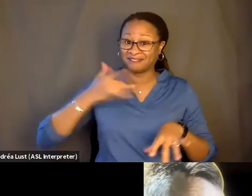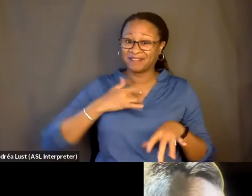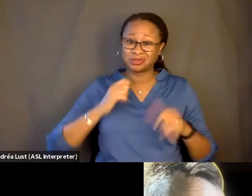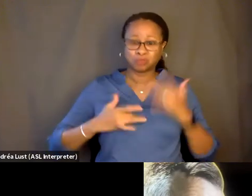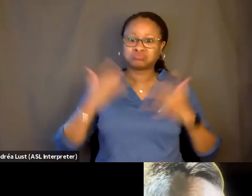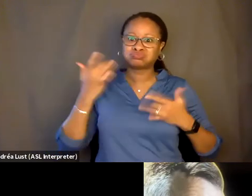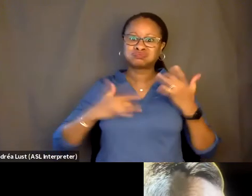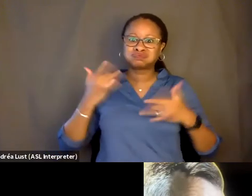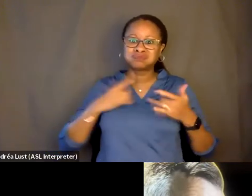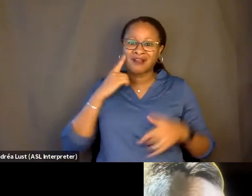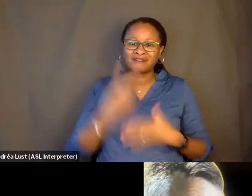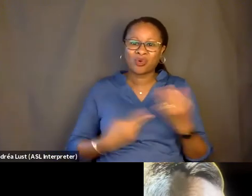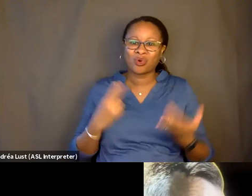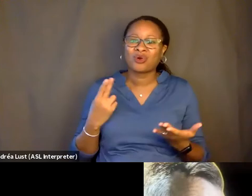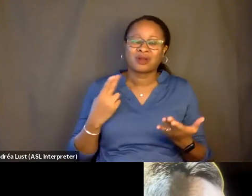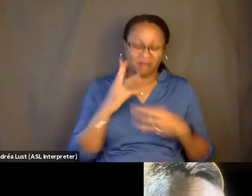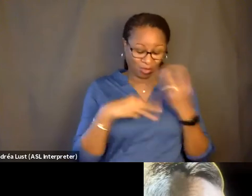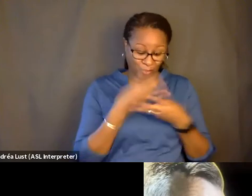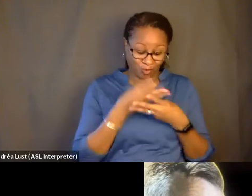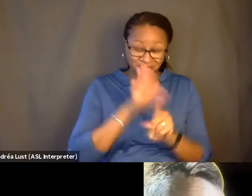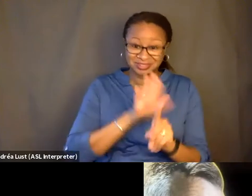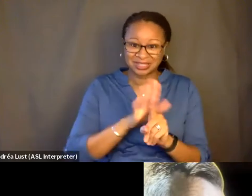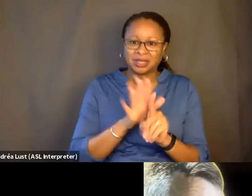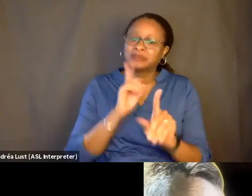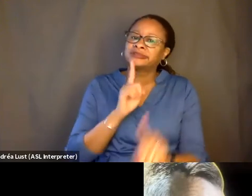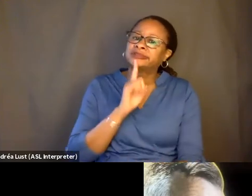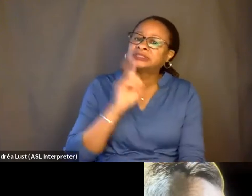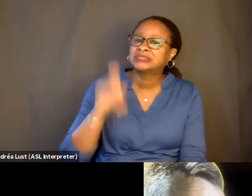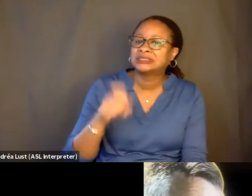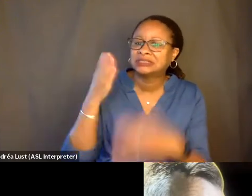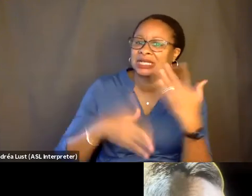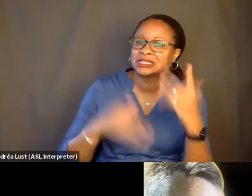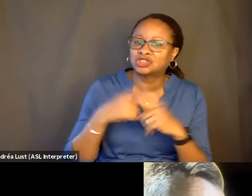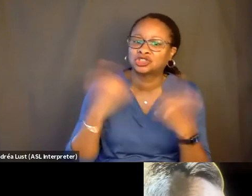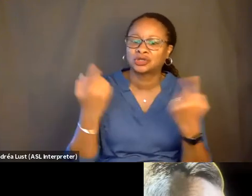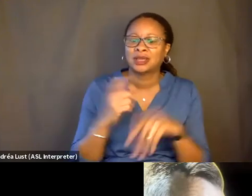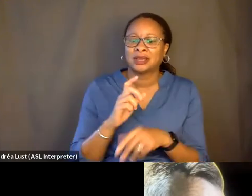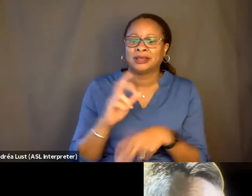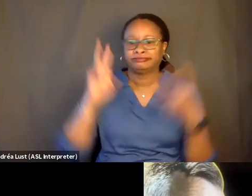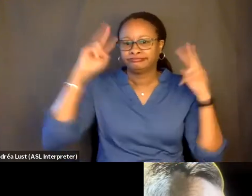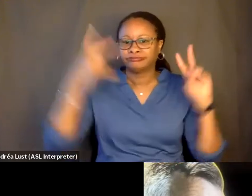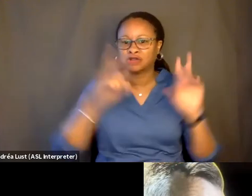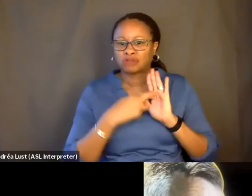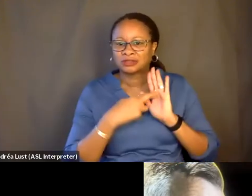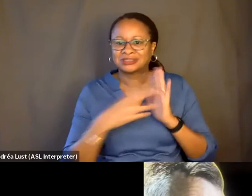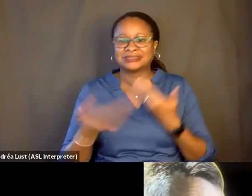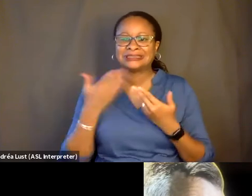both for the world, which desperately needs an end to, like, misrepresentation and easy answers,